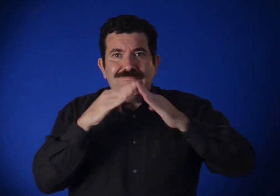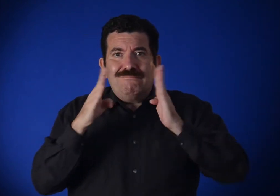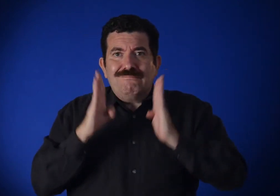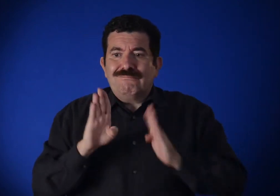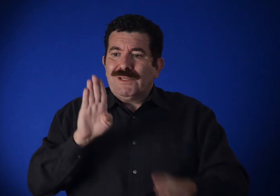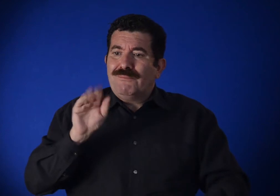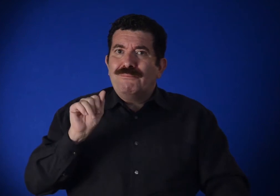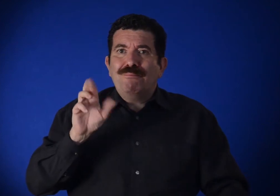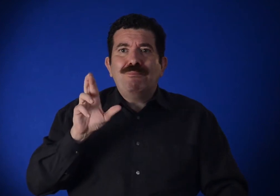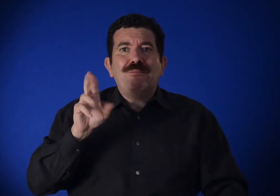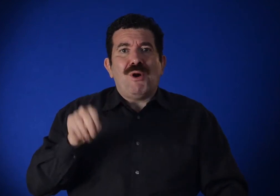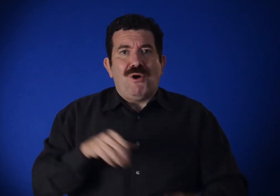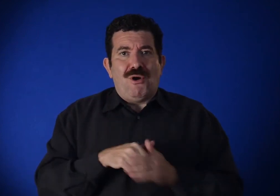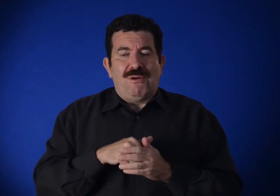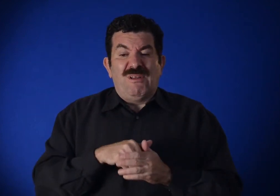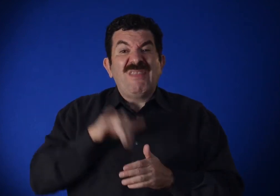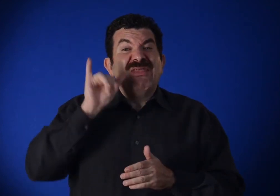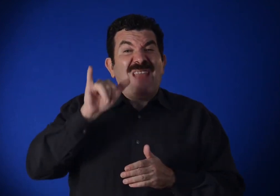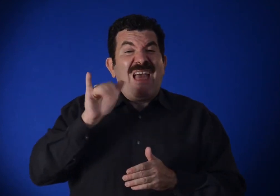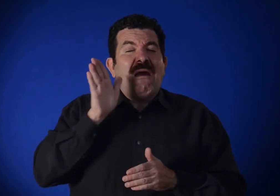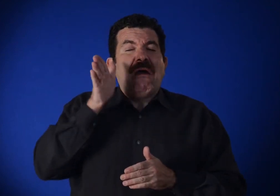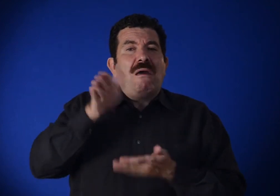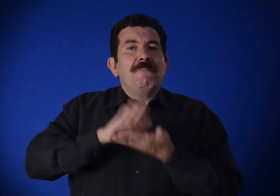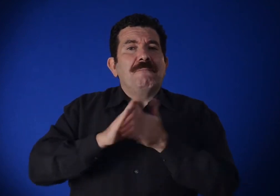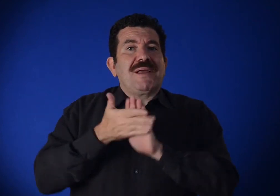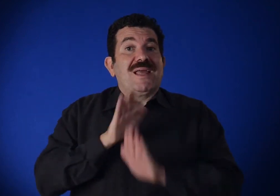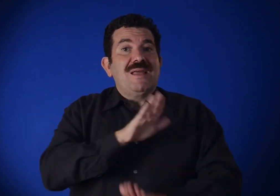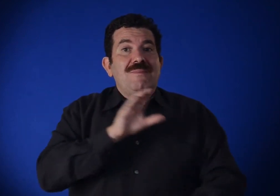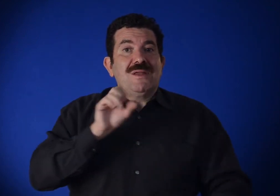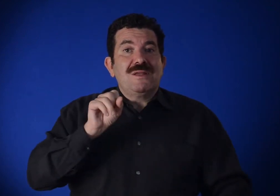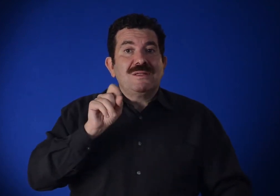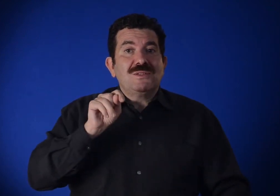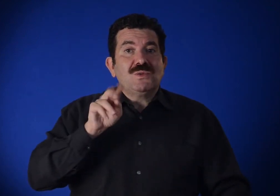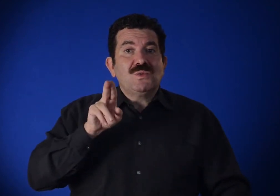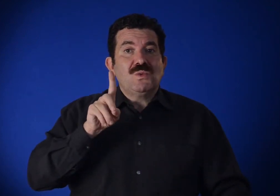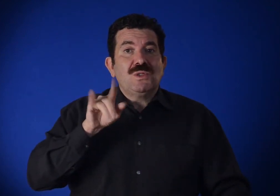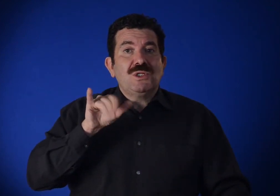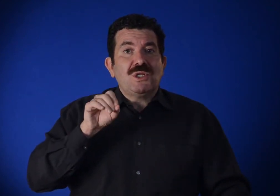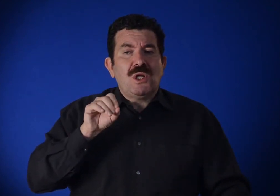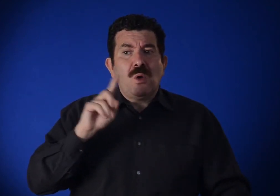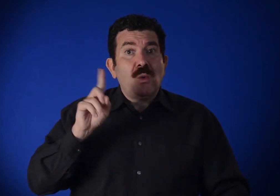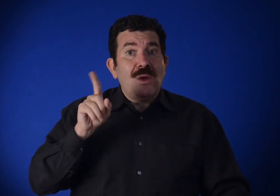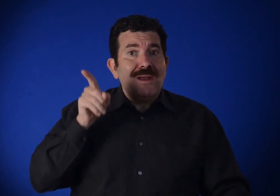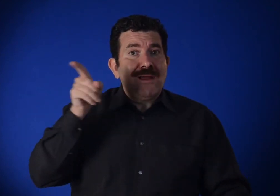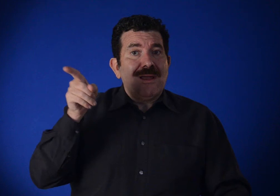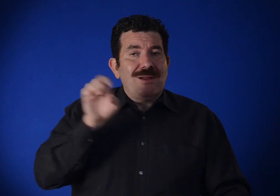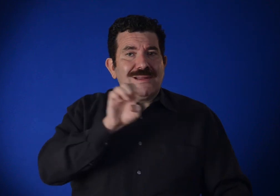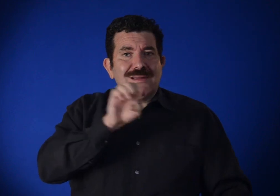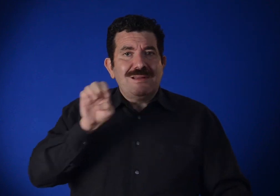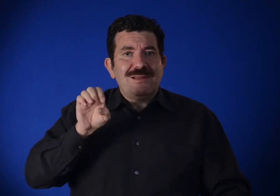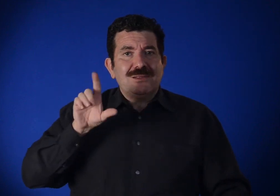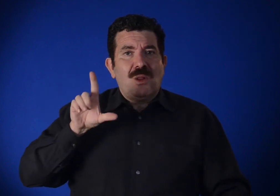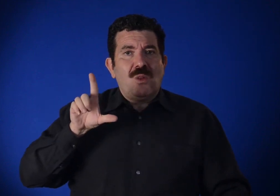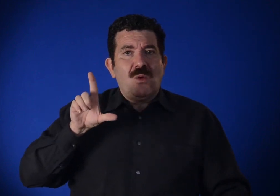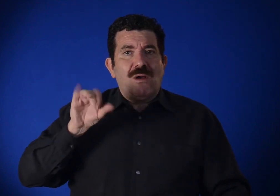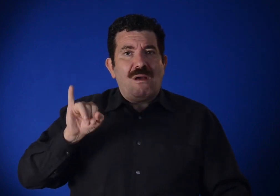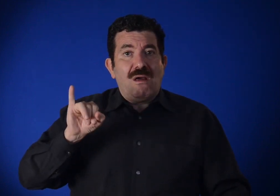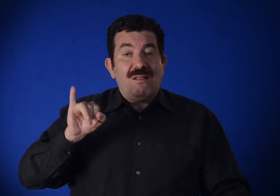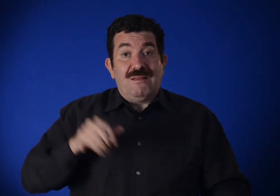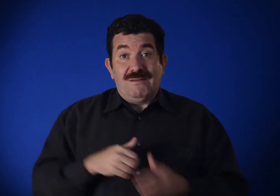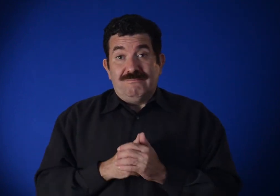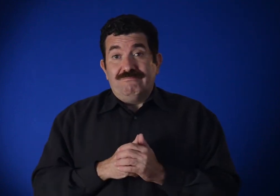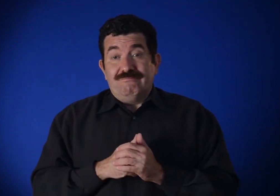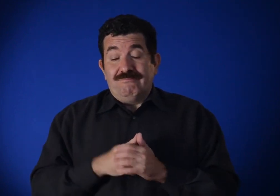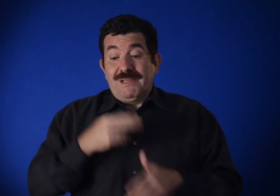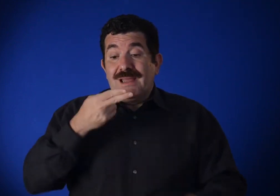of his barn-turned-studio on the eastern end of Long Island.